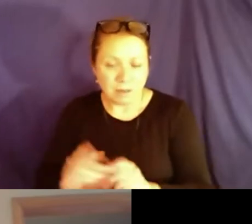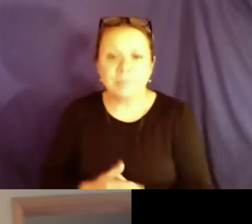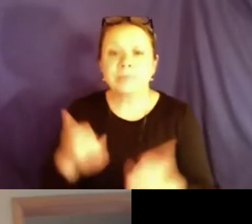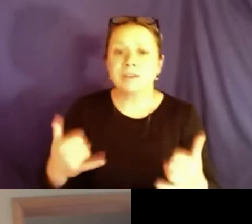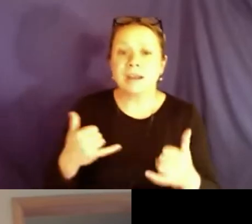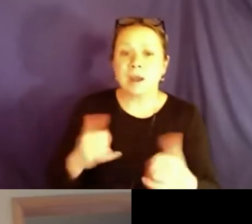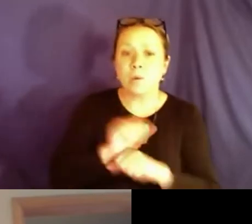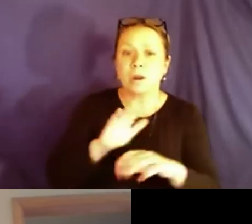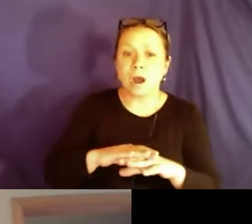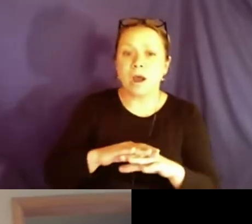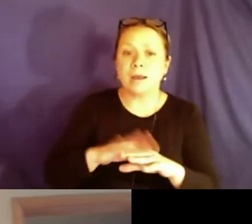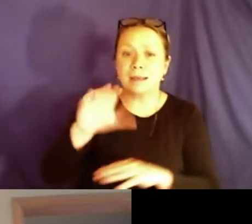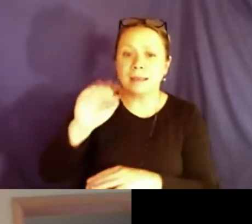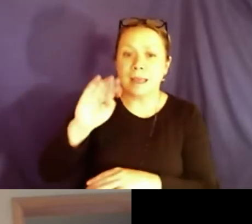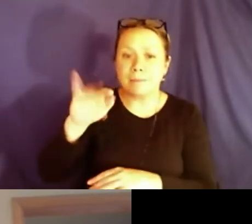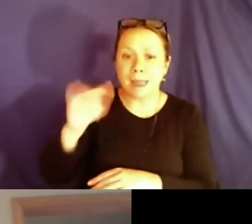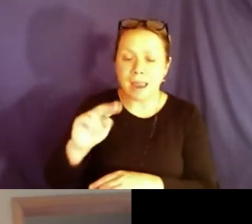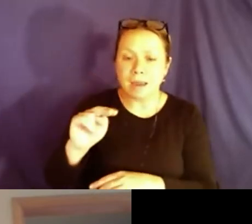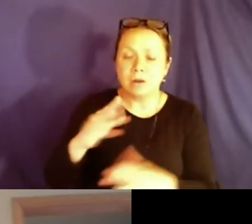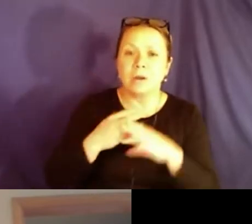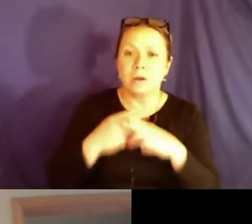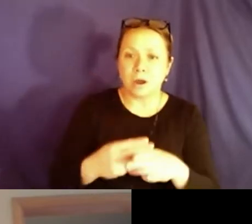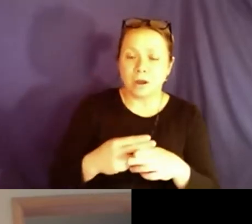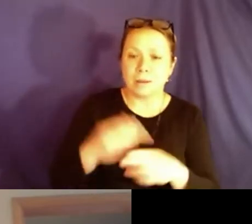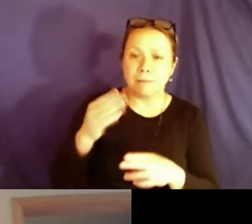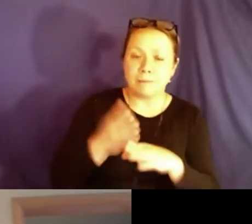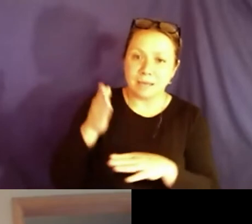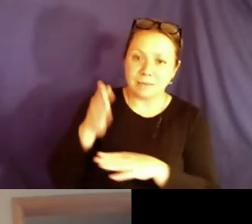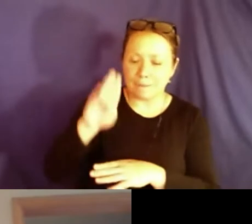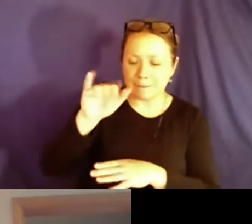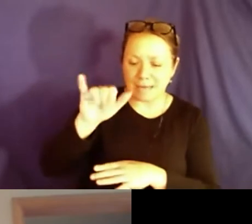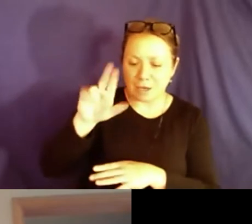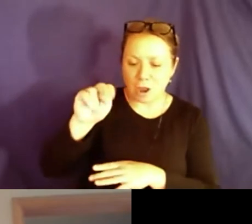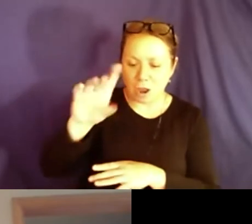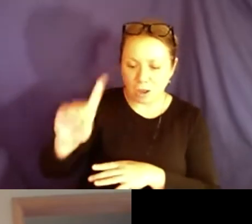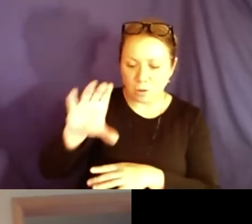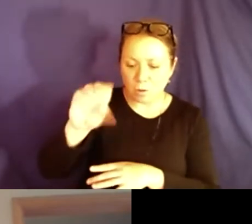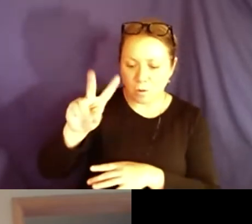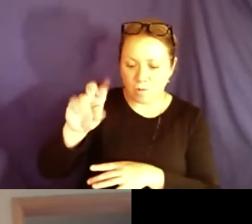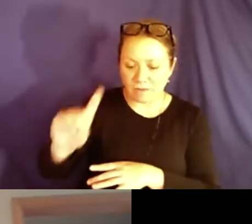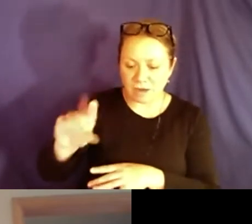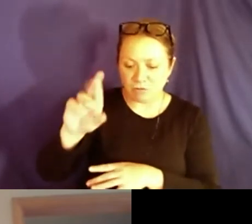put my contact info in the chat. We are currently working on a campaign called beyond COVID